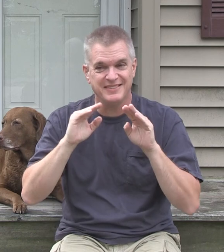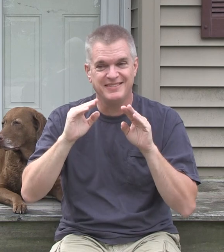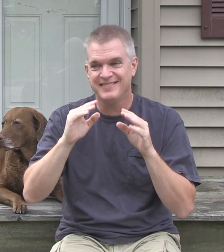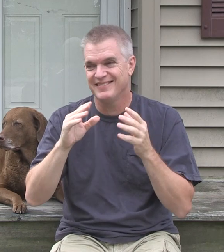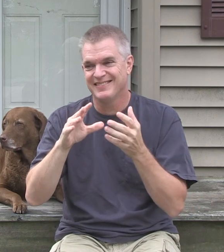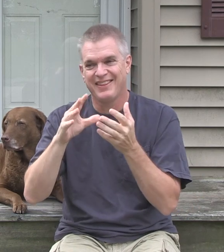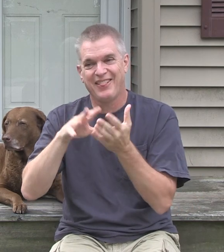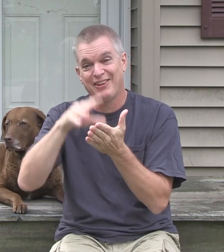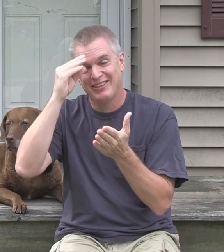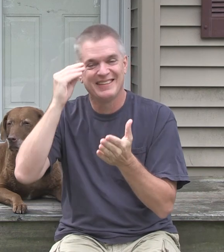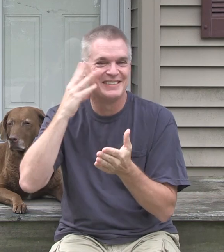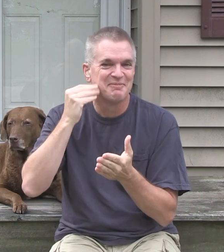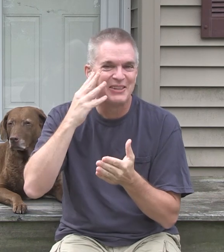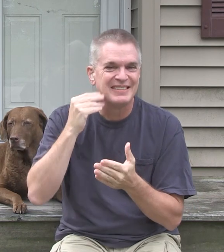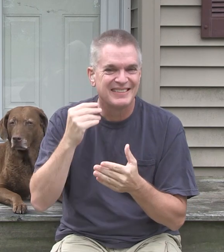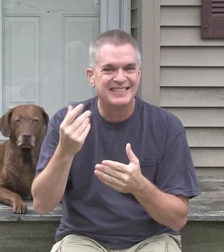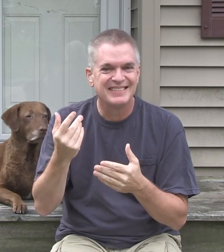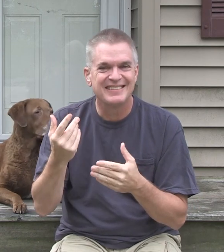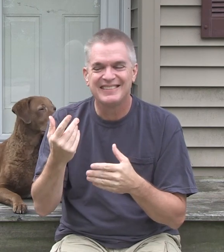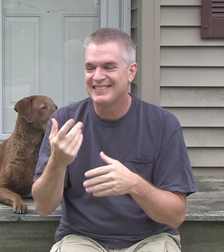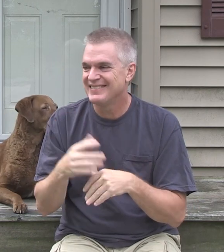and to be able to benefit from my learning experiences.